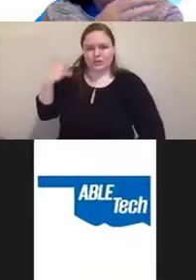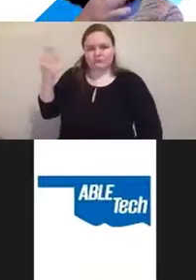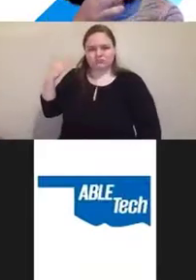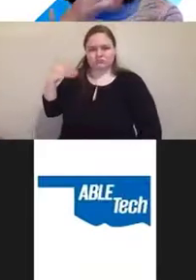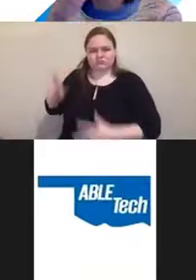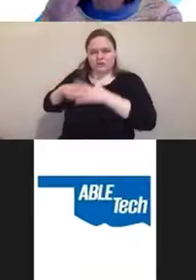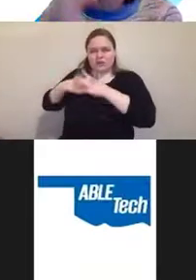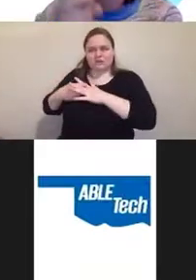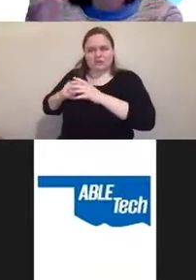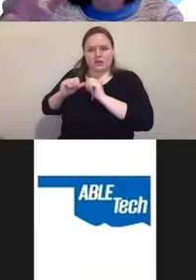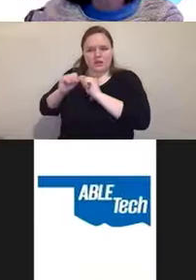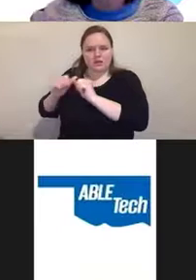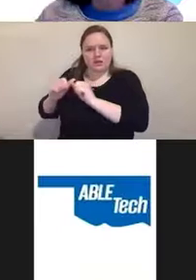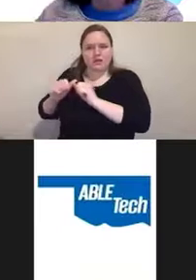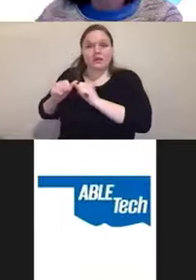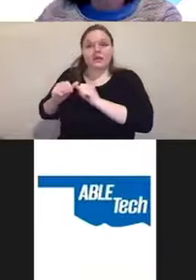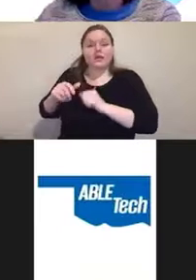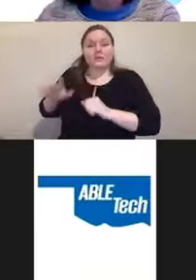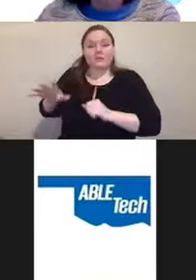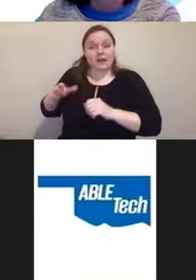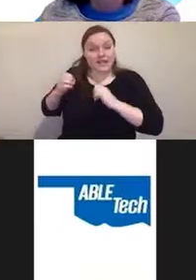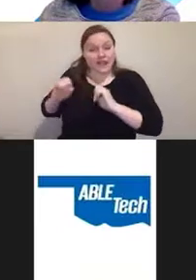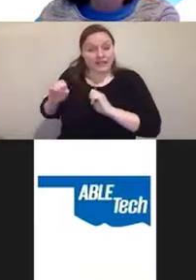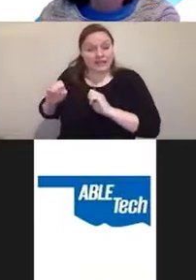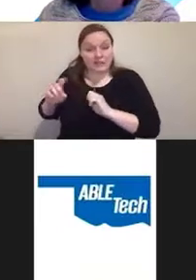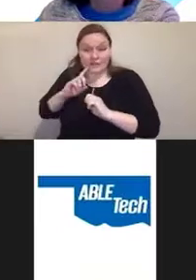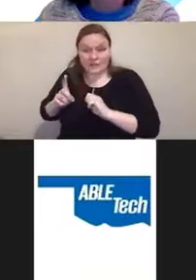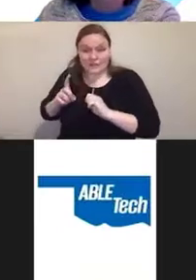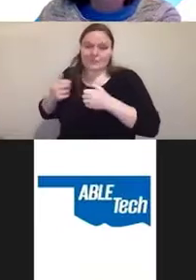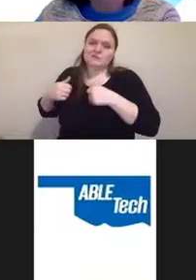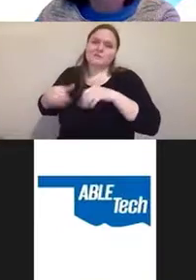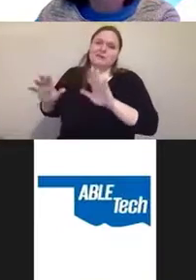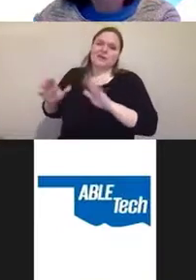and the effort was abandoned under the Trump administration.